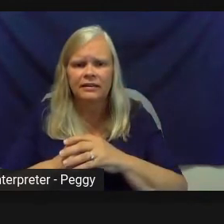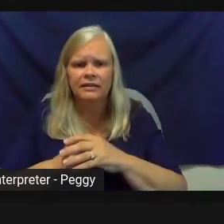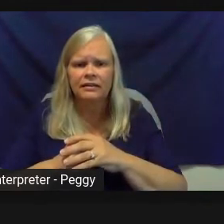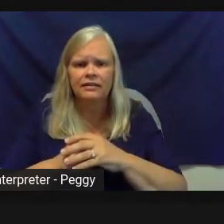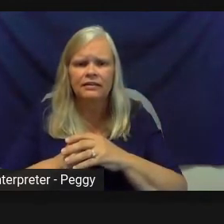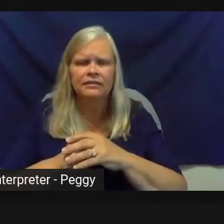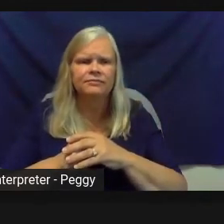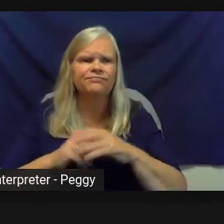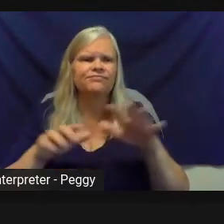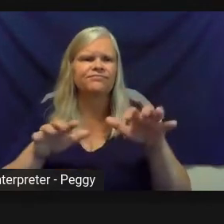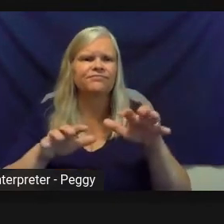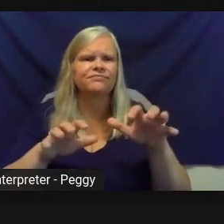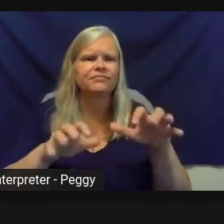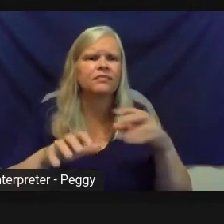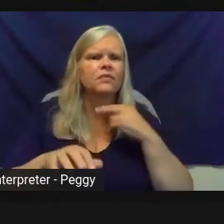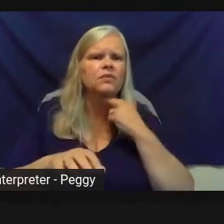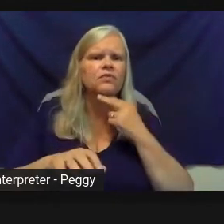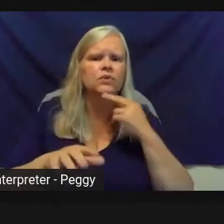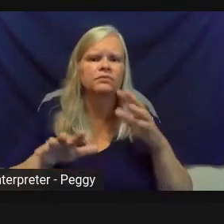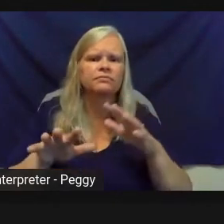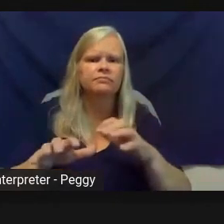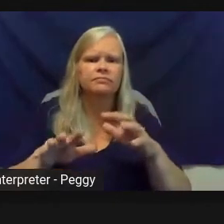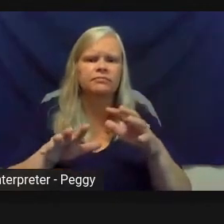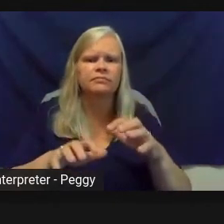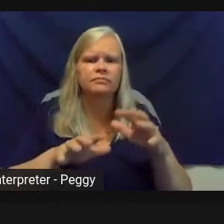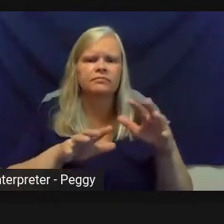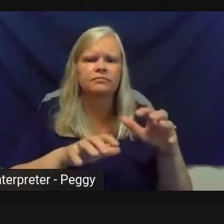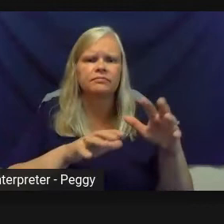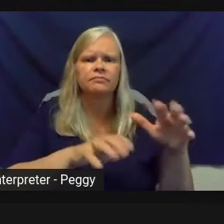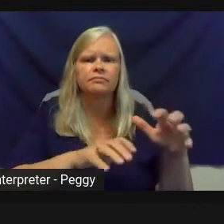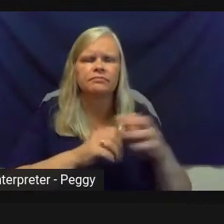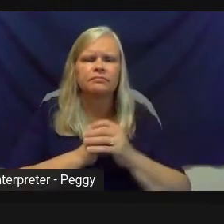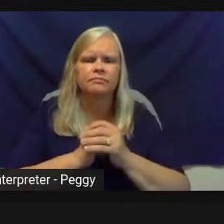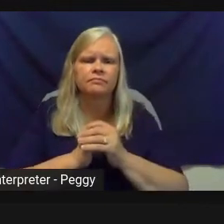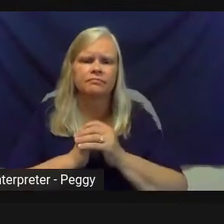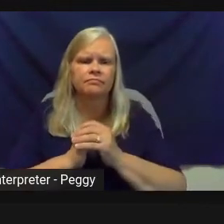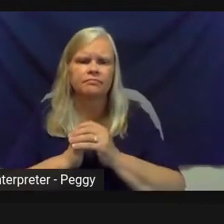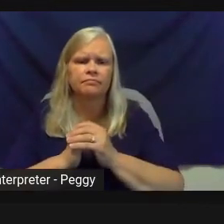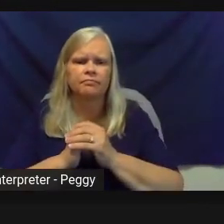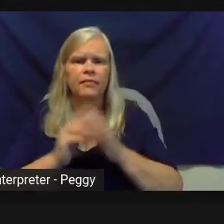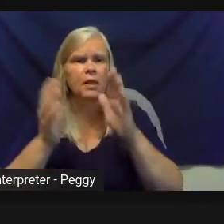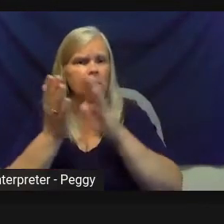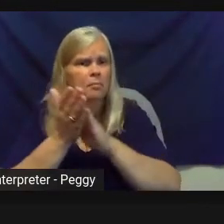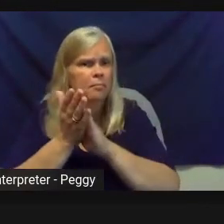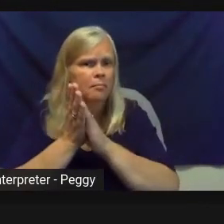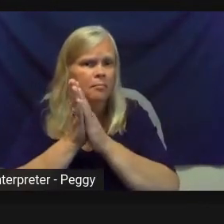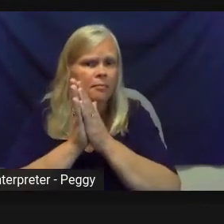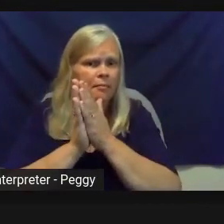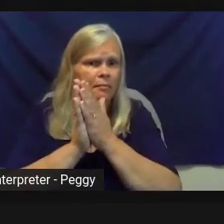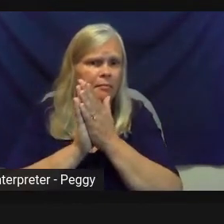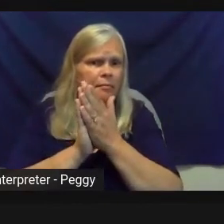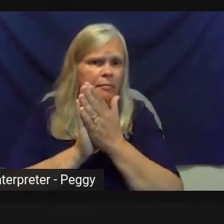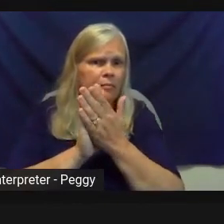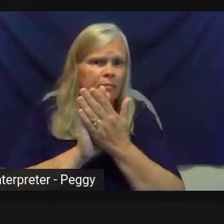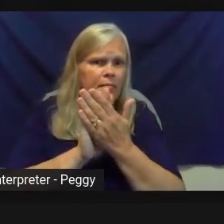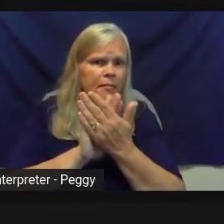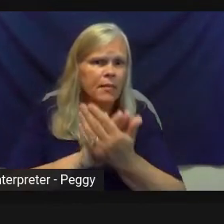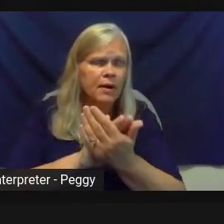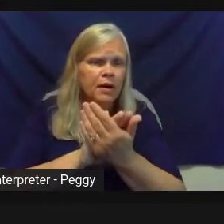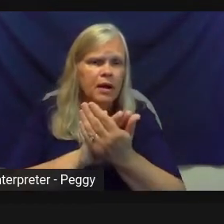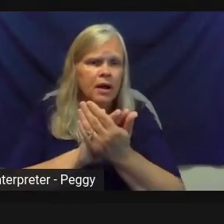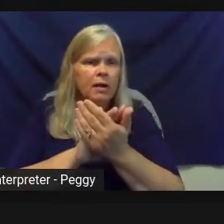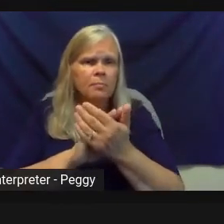And to, you know, what the community and I think to